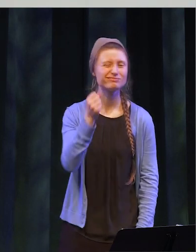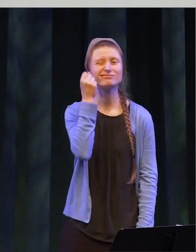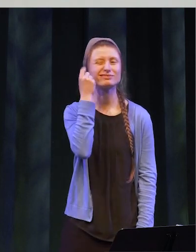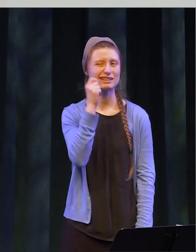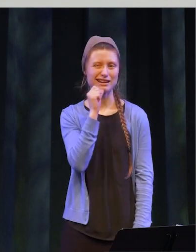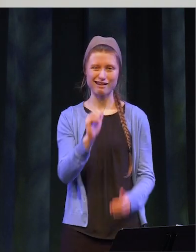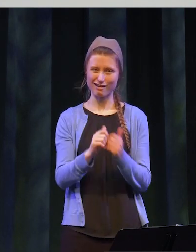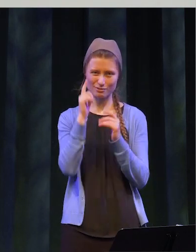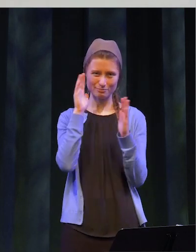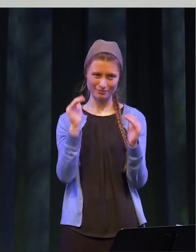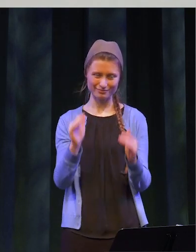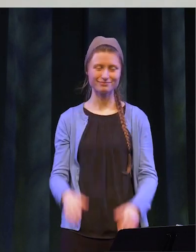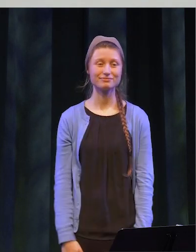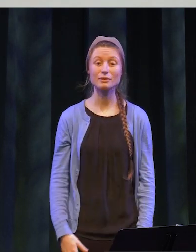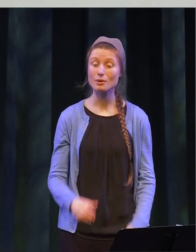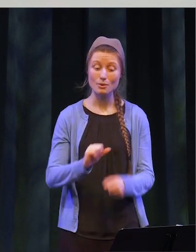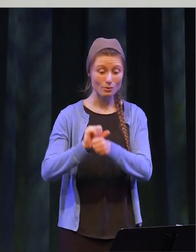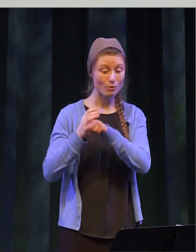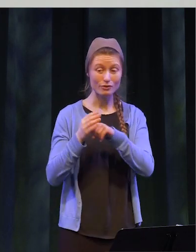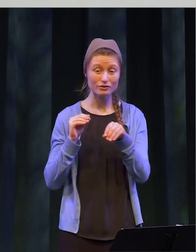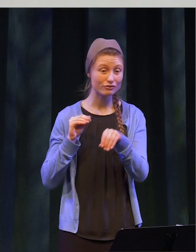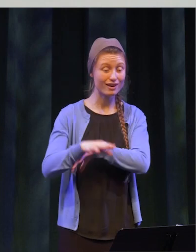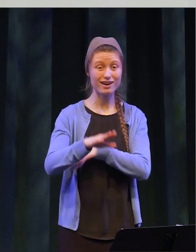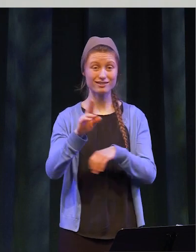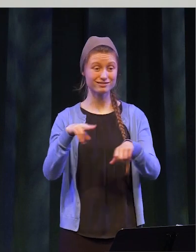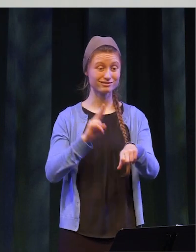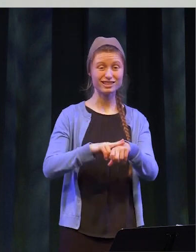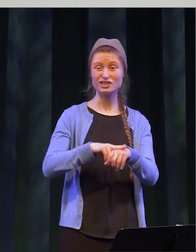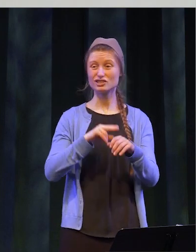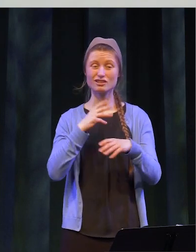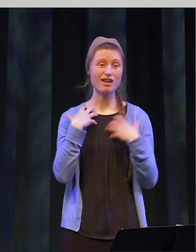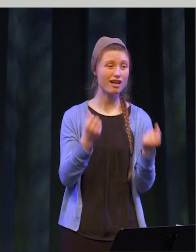in the way you expected. With Covid affecting our nation’s health, our nation’s economy,